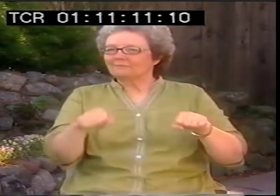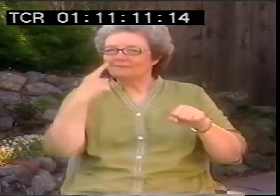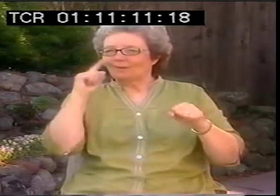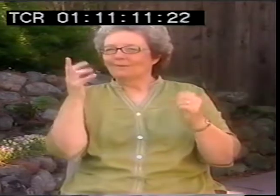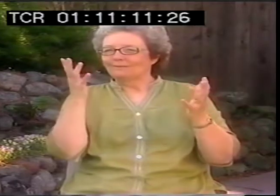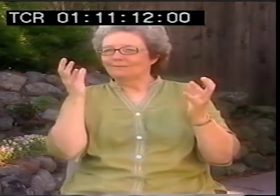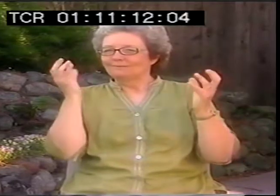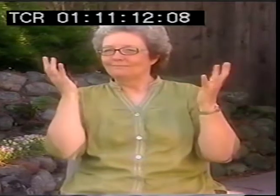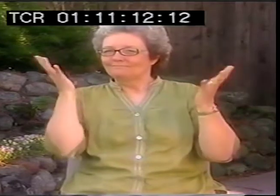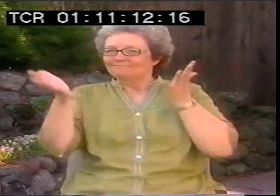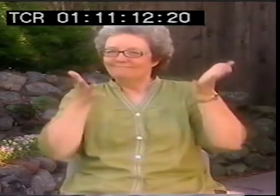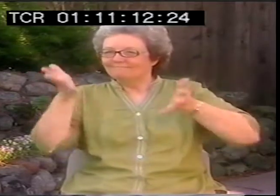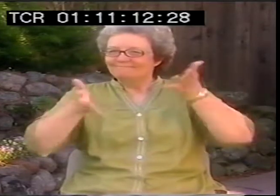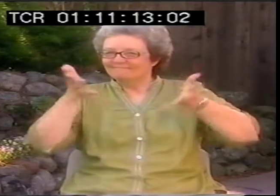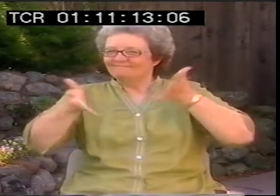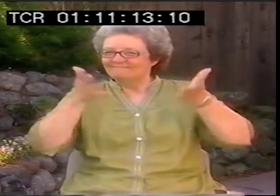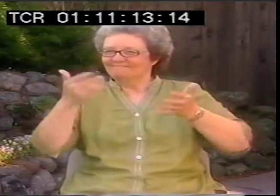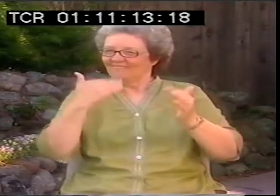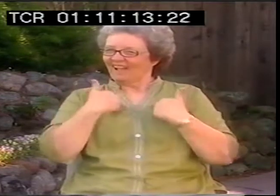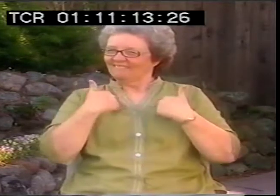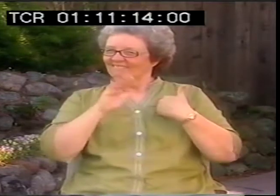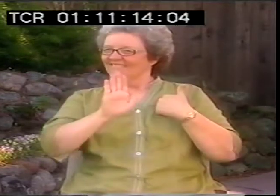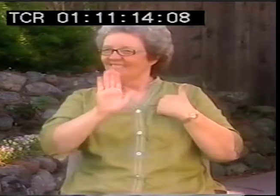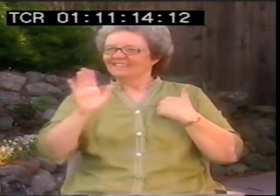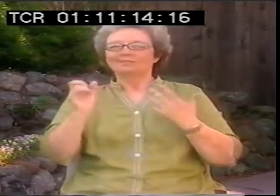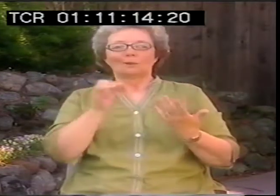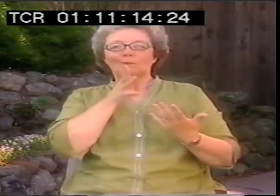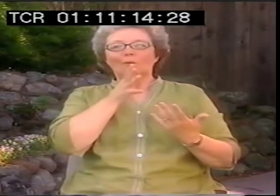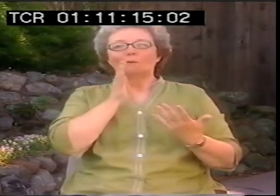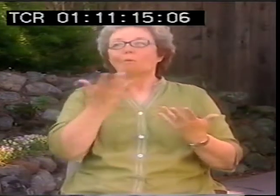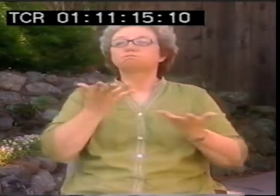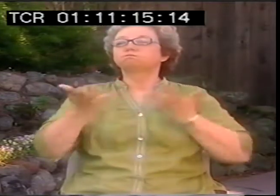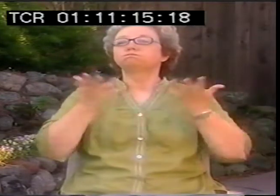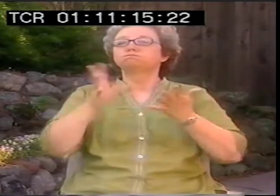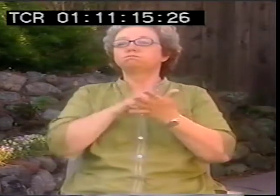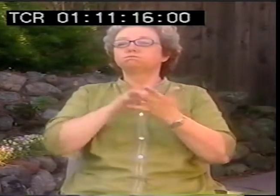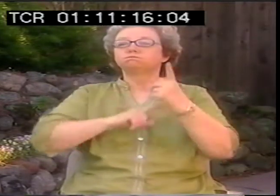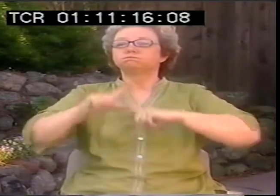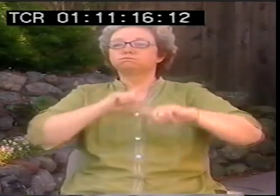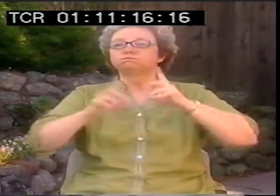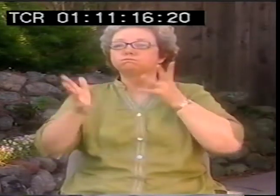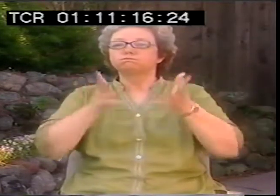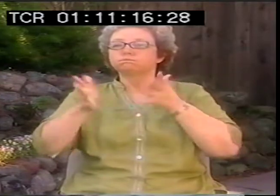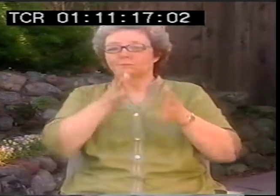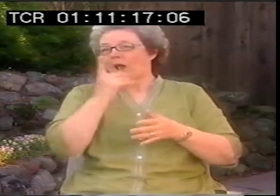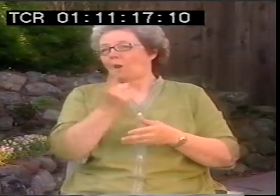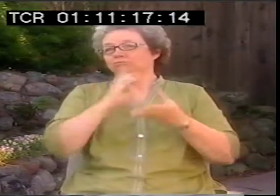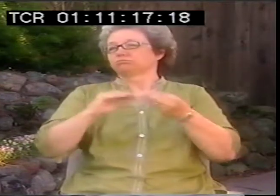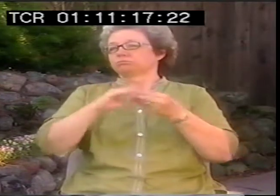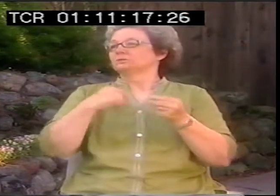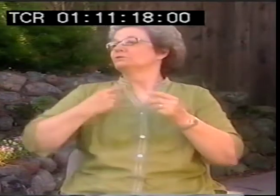that my grandmother knew. And so my mother's mother grew up and knew some of that language.